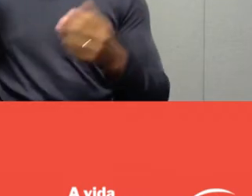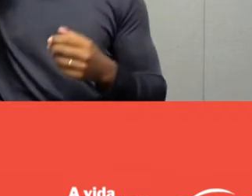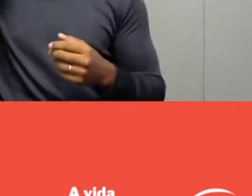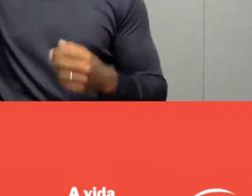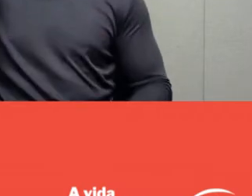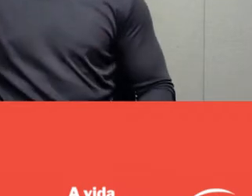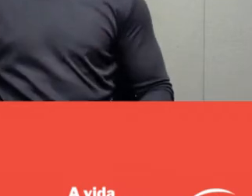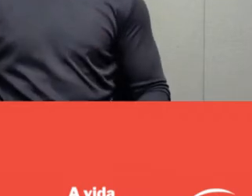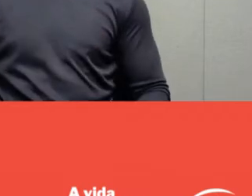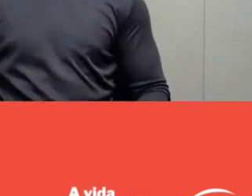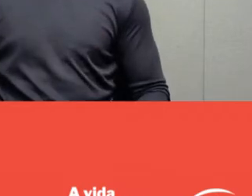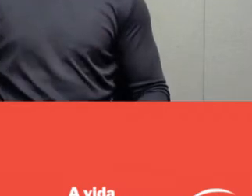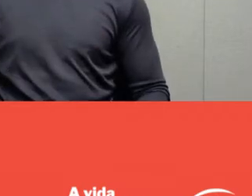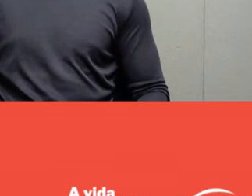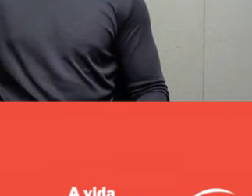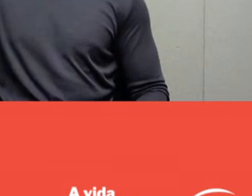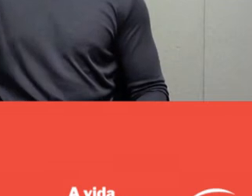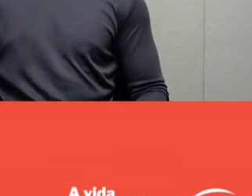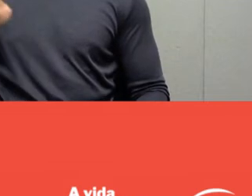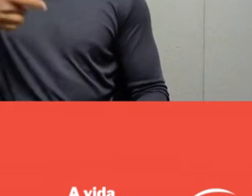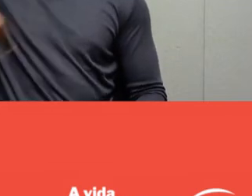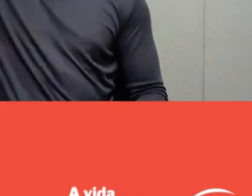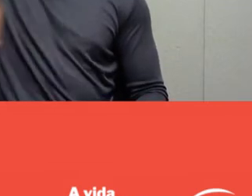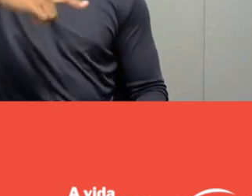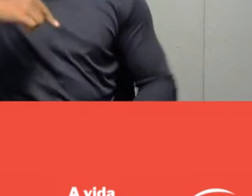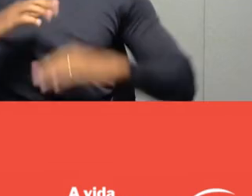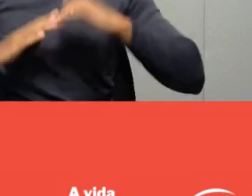for all of us who are leisure professionals.